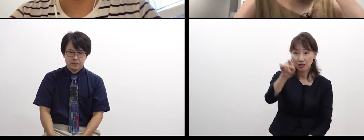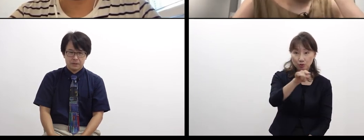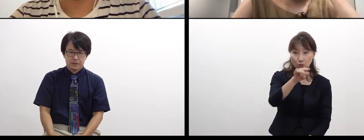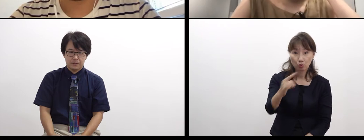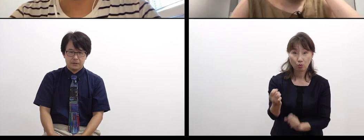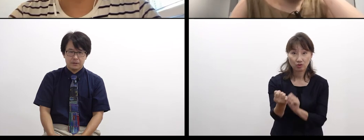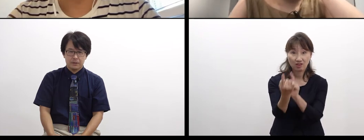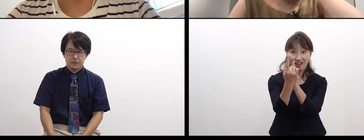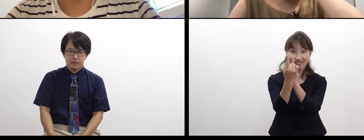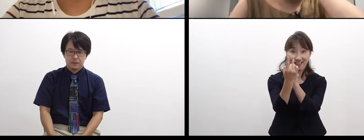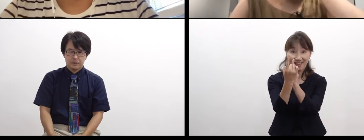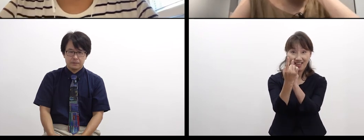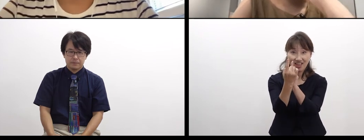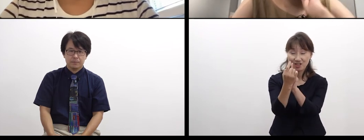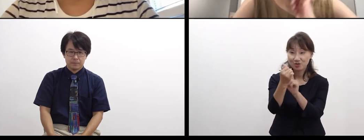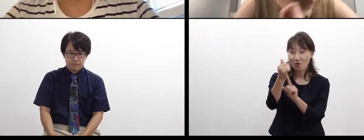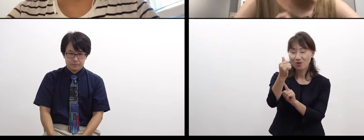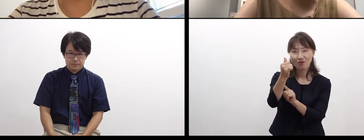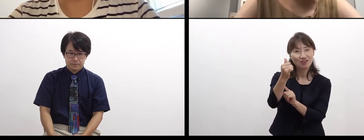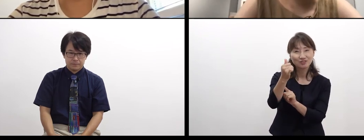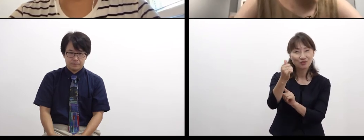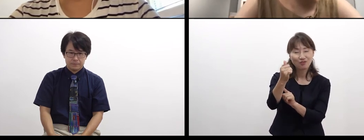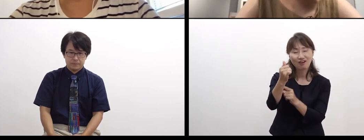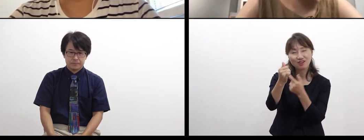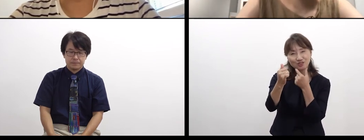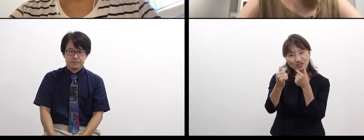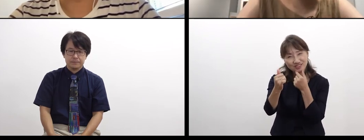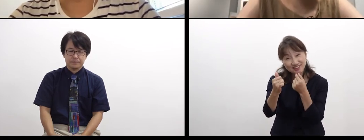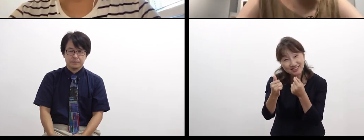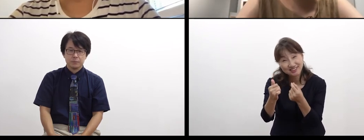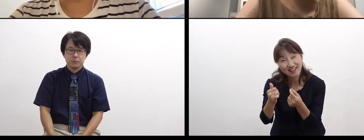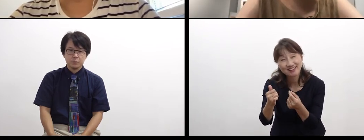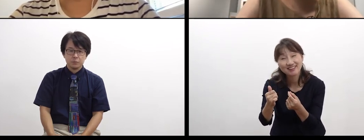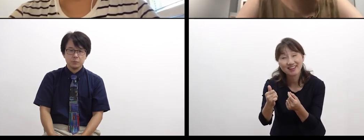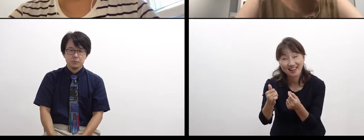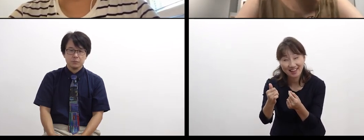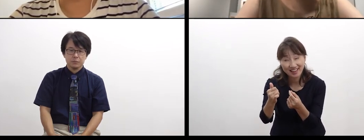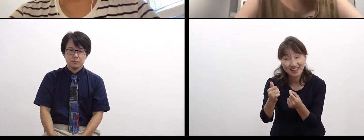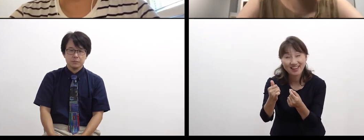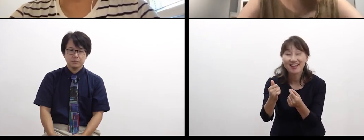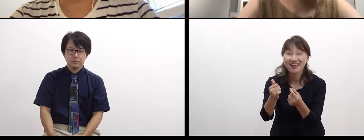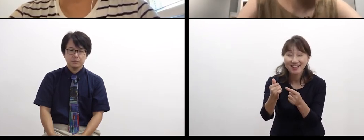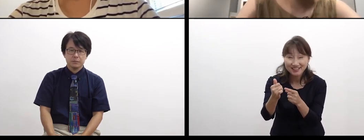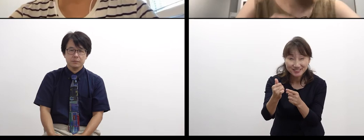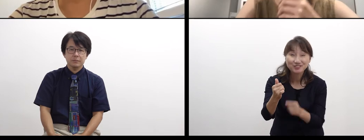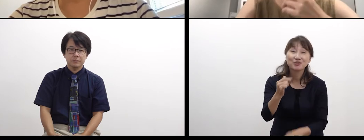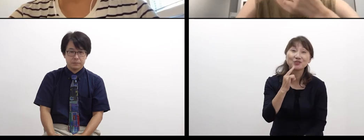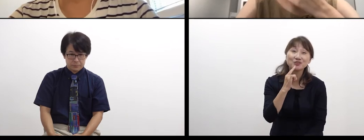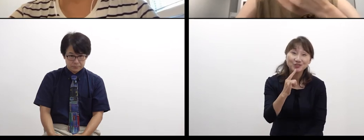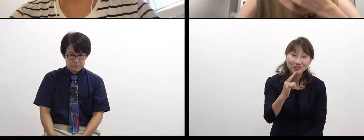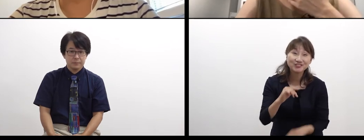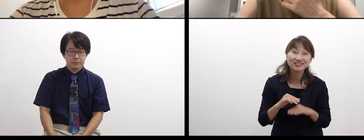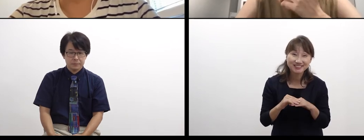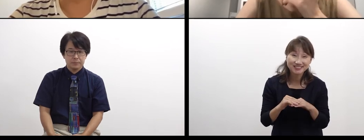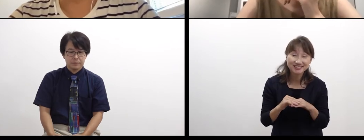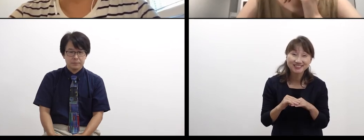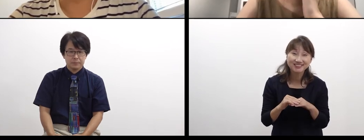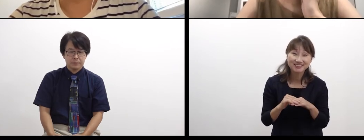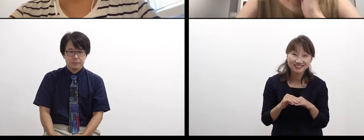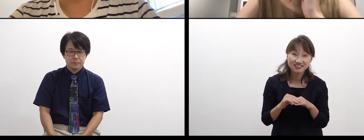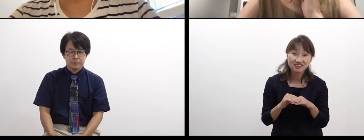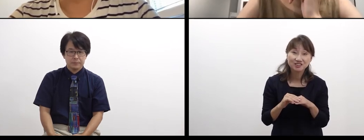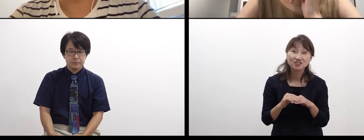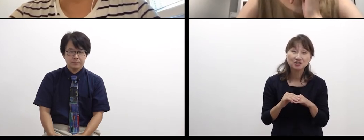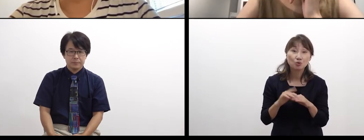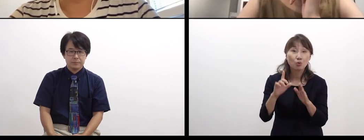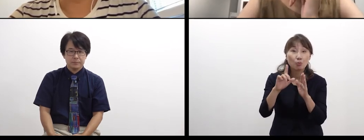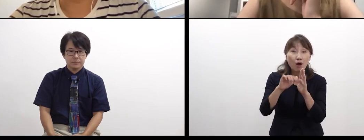love that person, and want to stay together, it’s sad to leave the relationship.